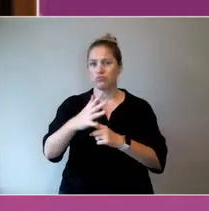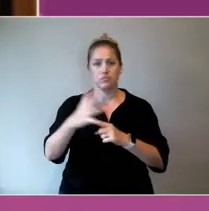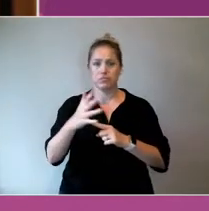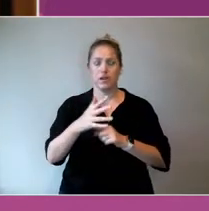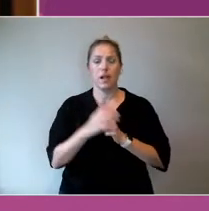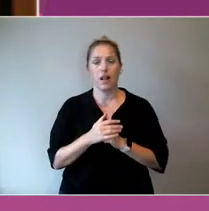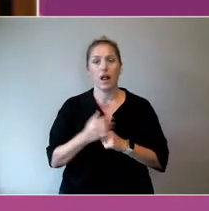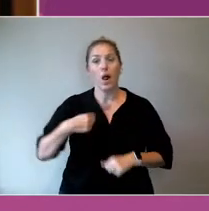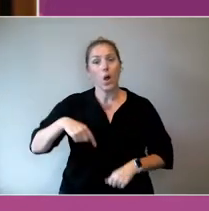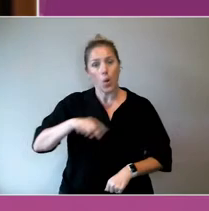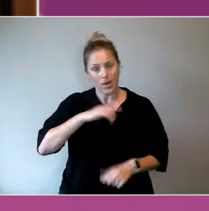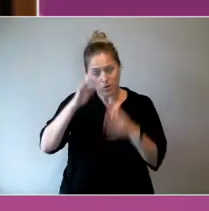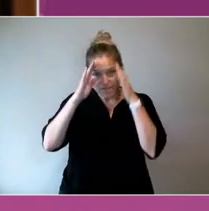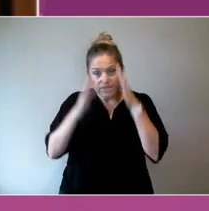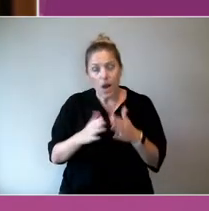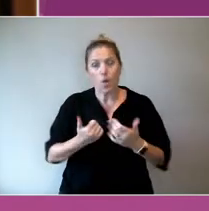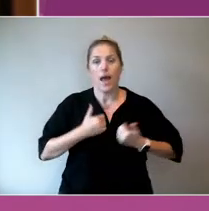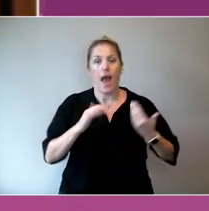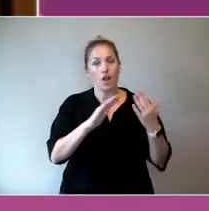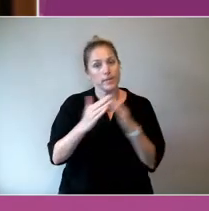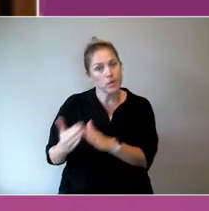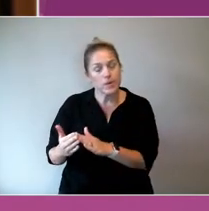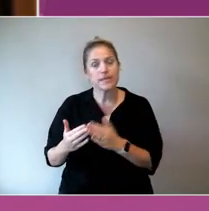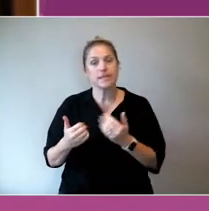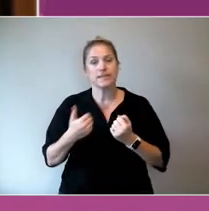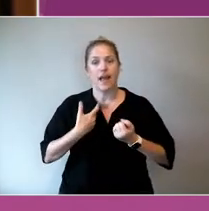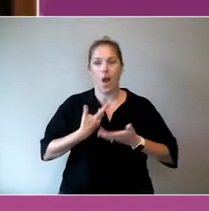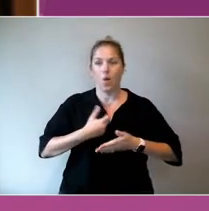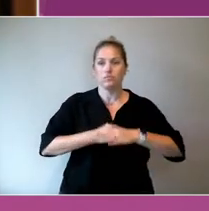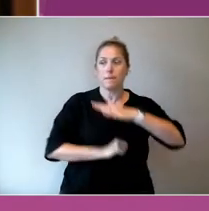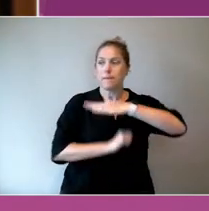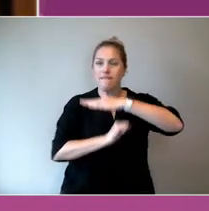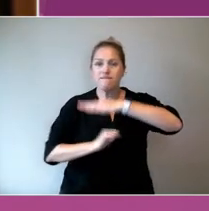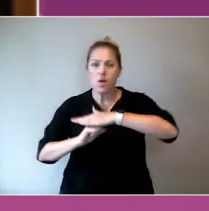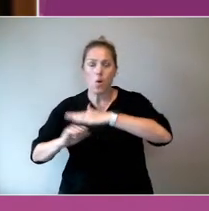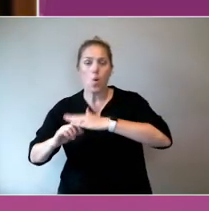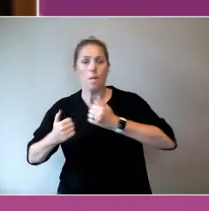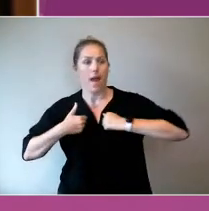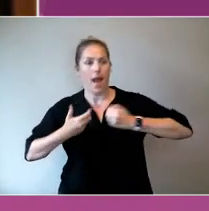our communities and platforms and services that we're developing are designing specifically